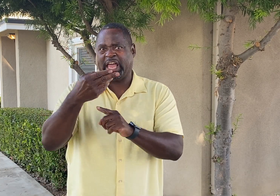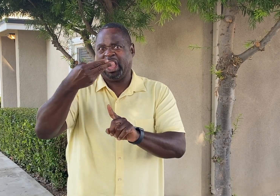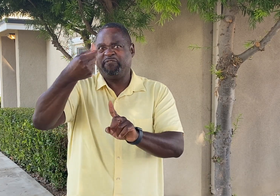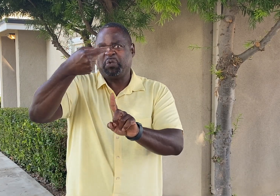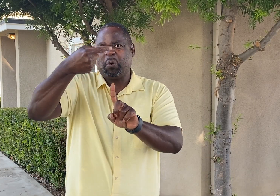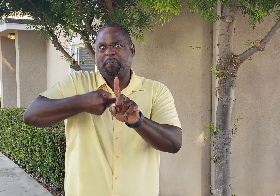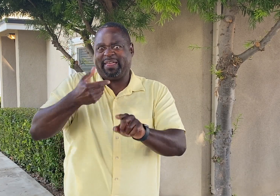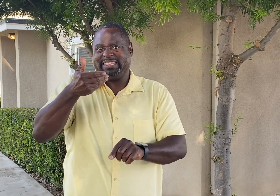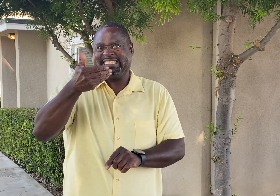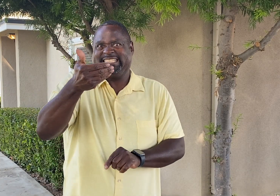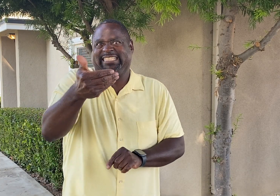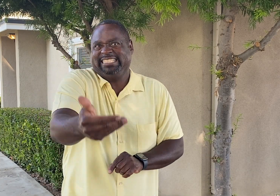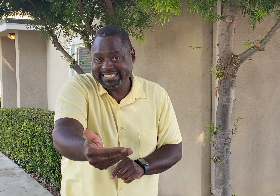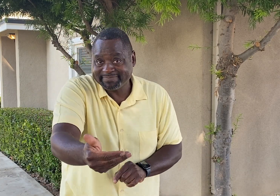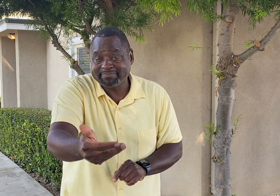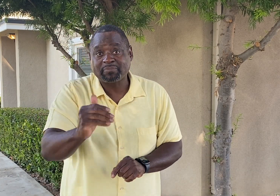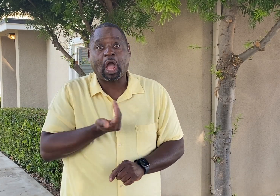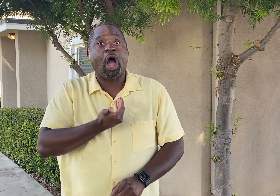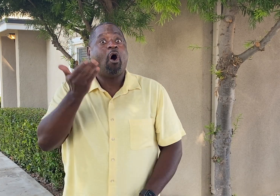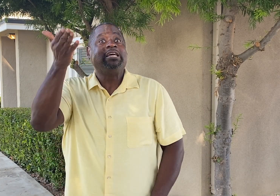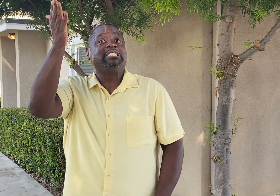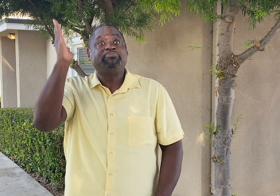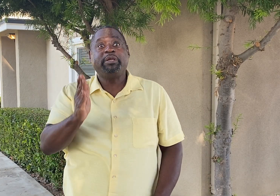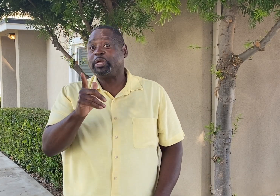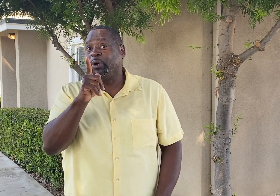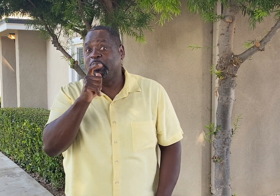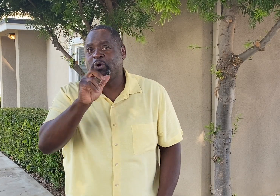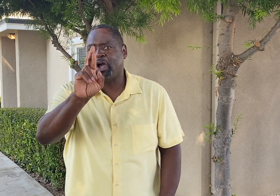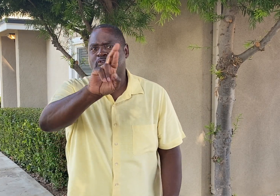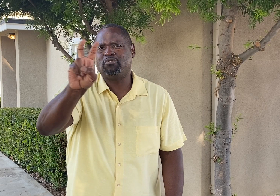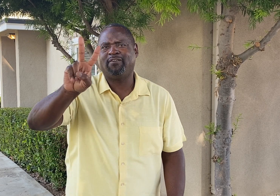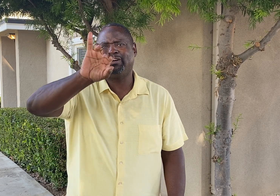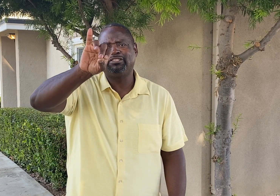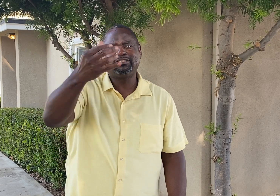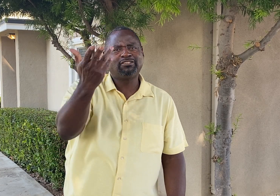As revival is coming soon in few months, our guest speakers are...